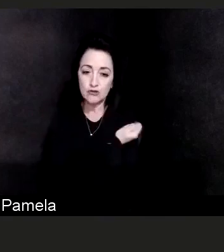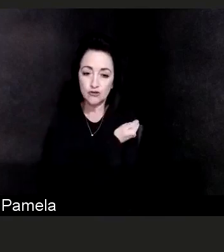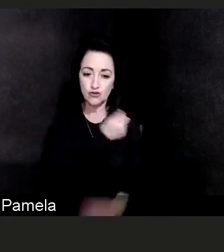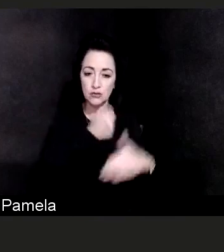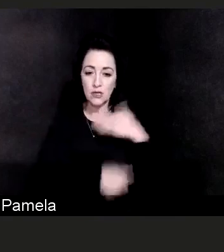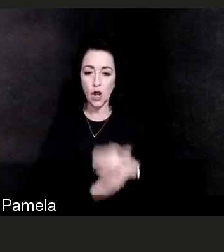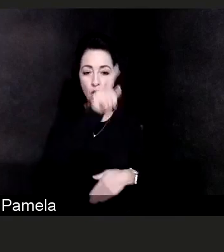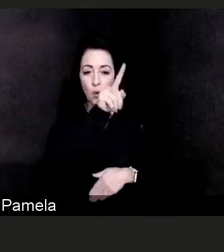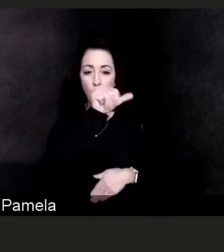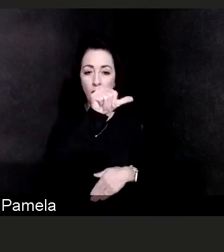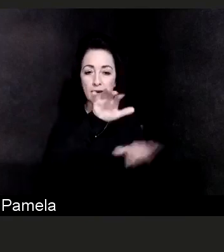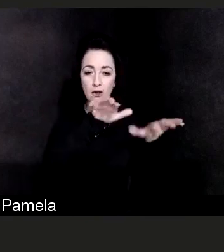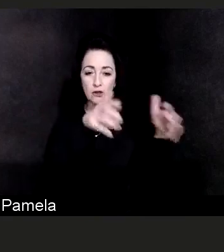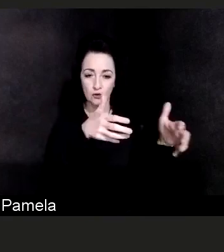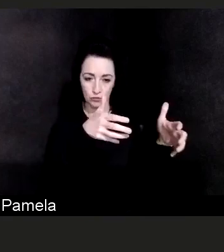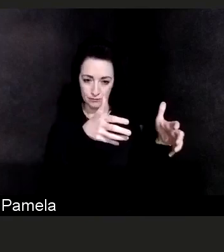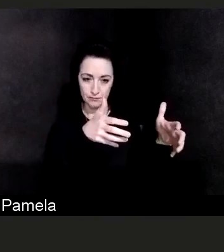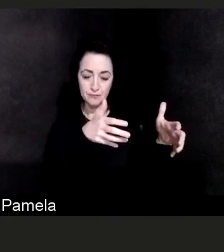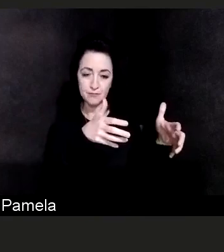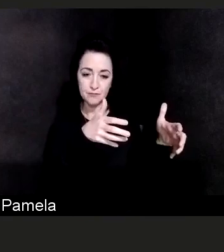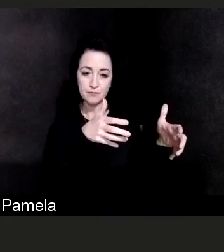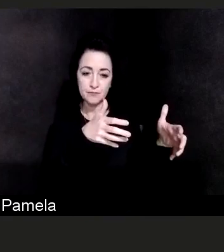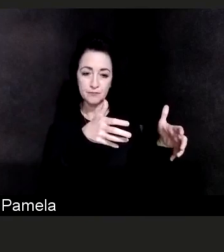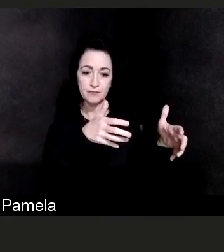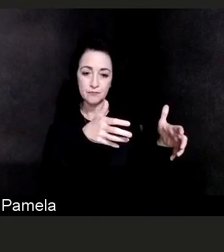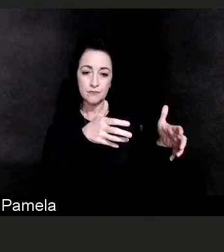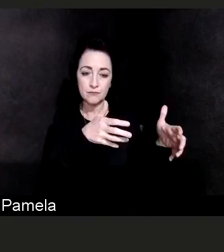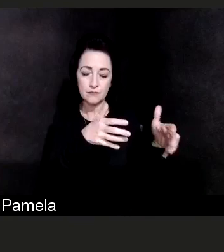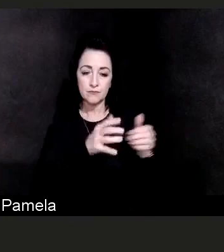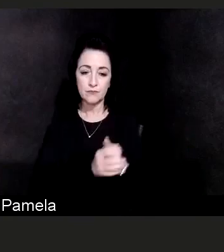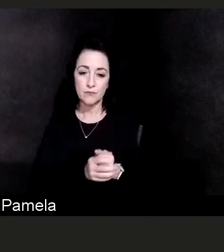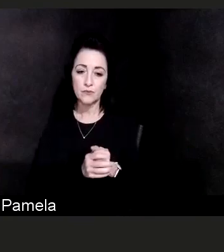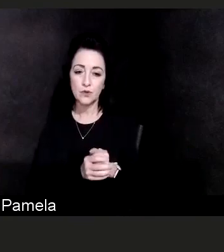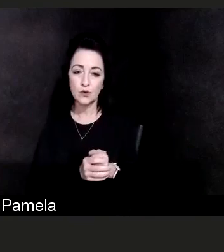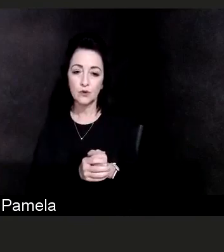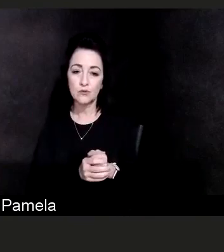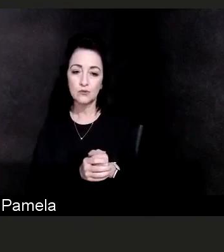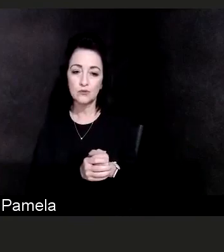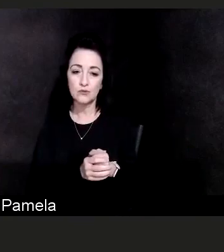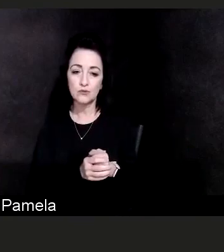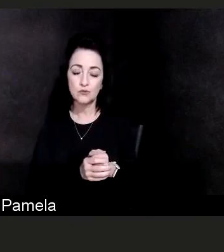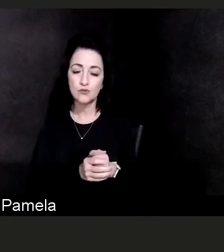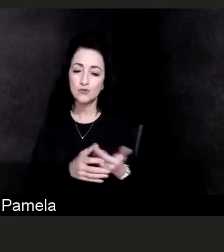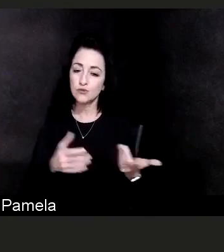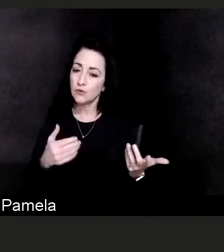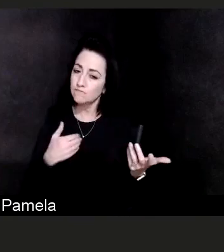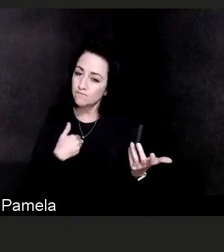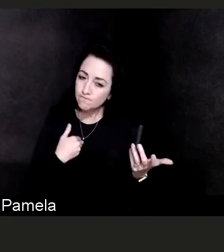So there might be a little bit more of a definition there that I'm not able to interpret from this question,